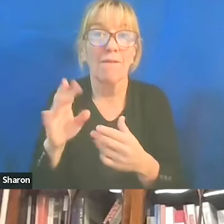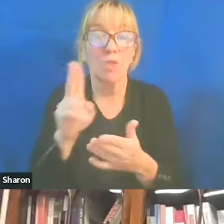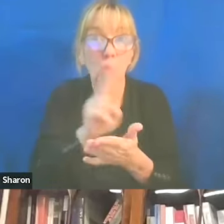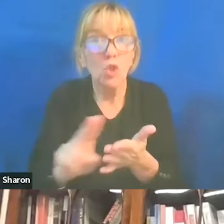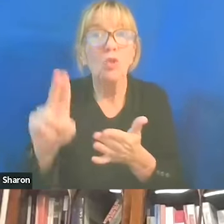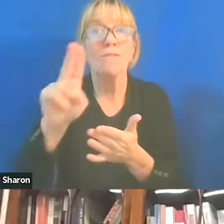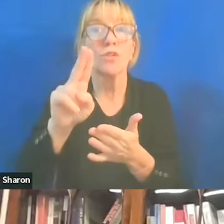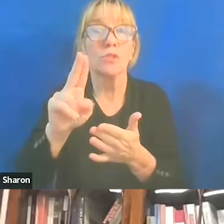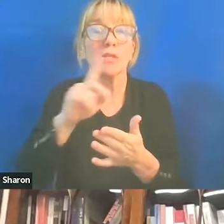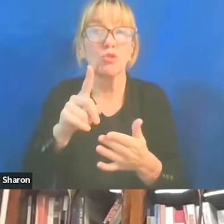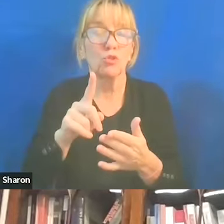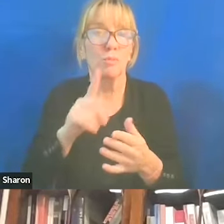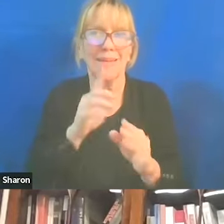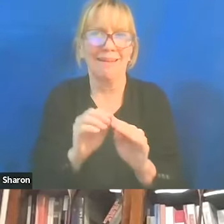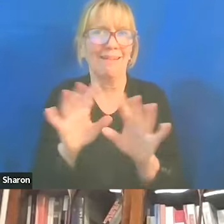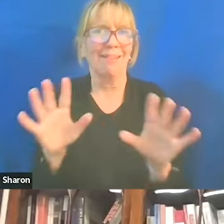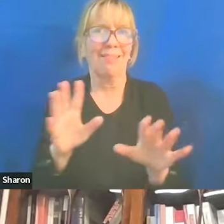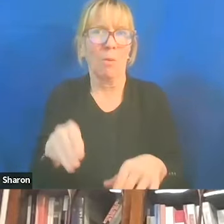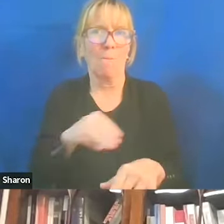to take a clear moral stance on something like that?